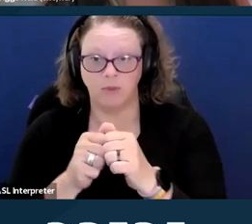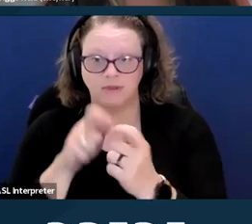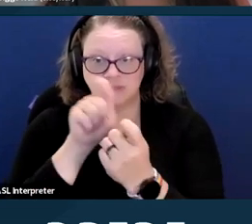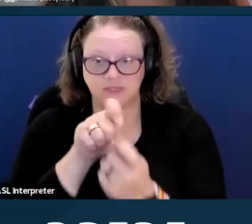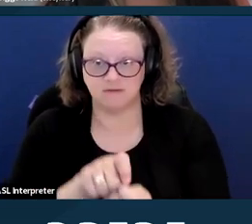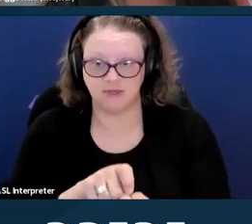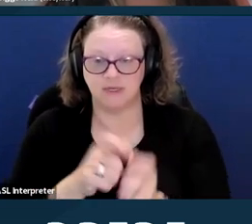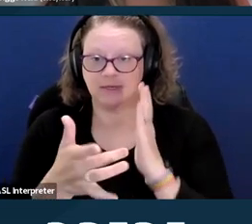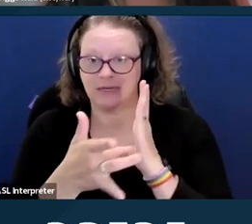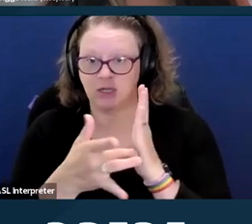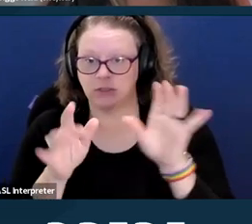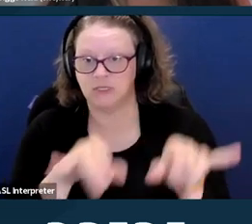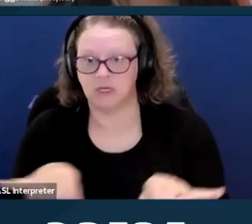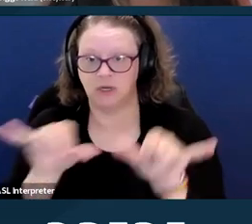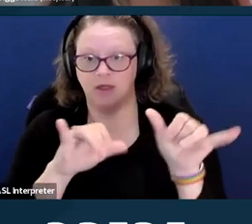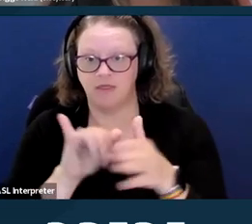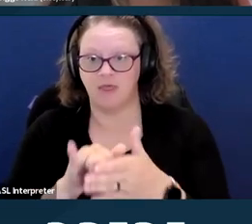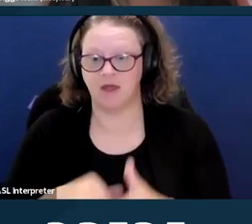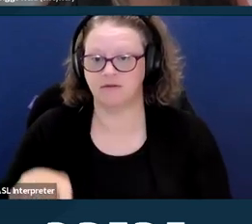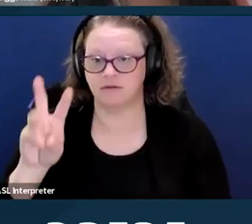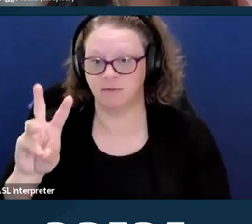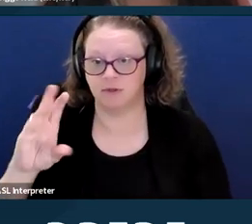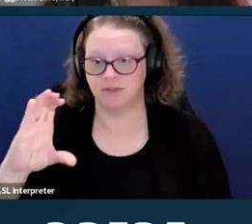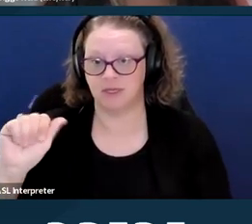which are the web content accessibility guidelines.